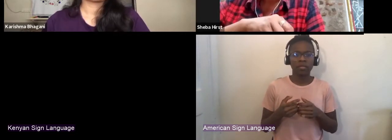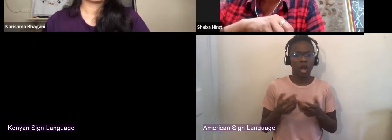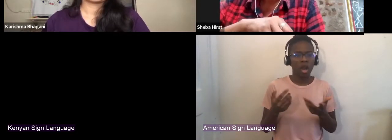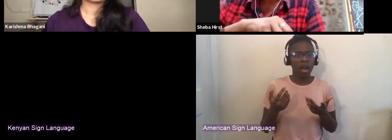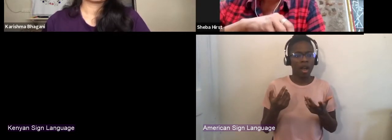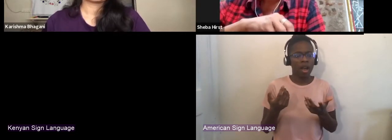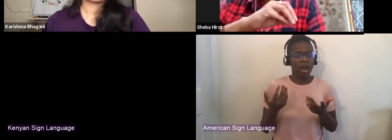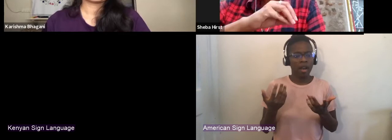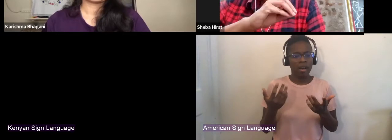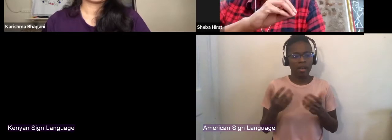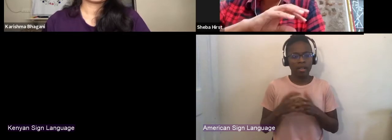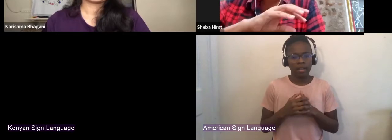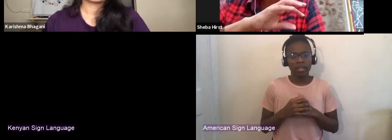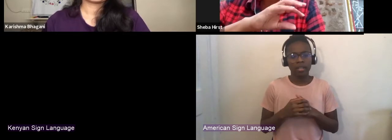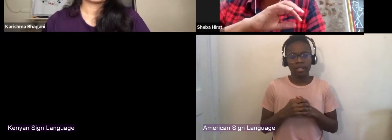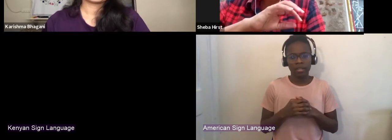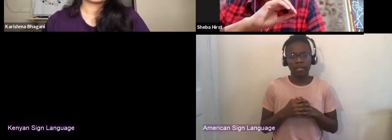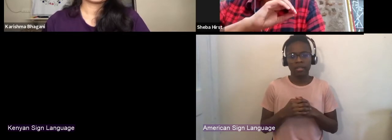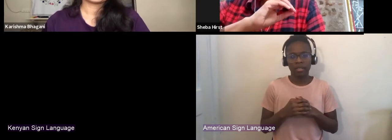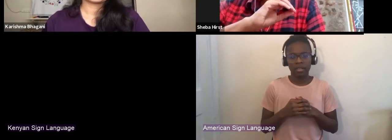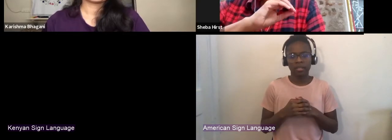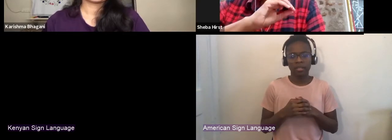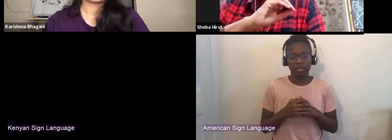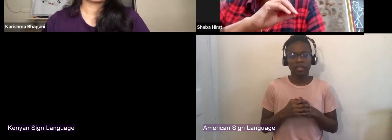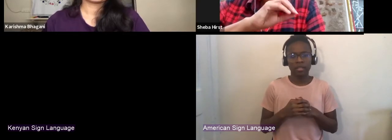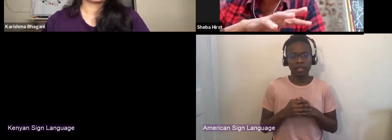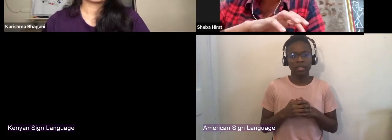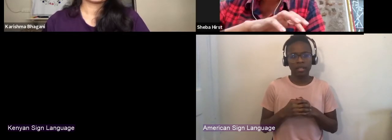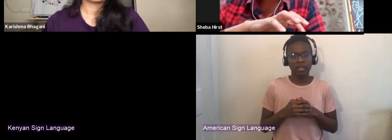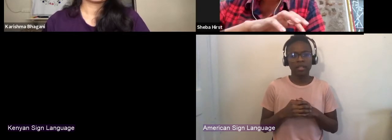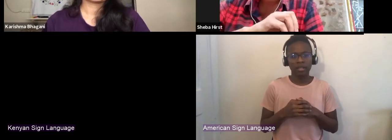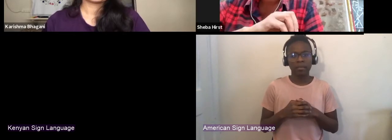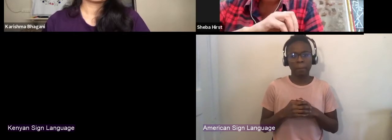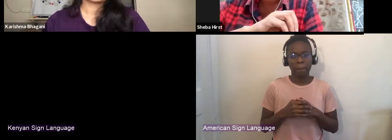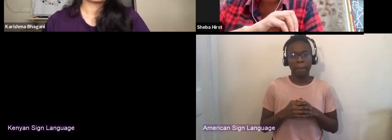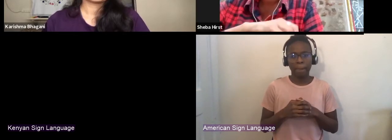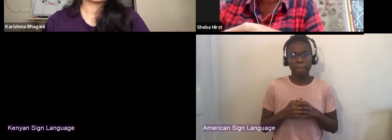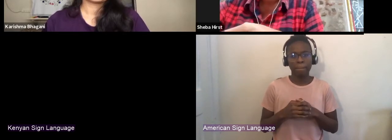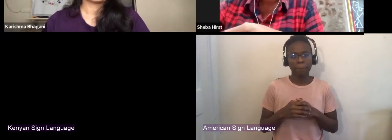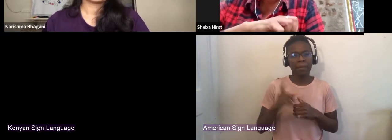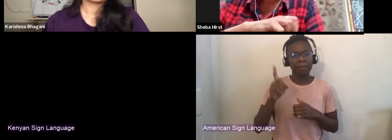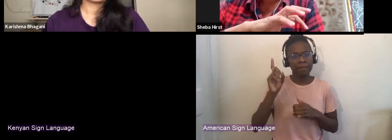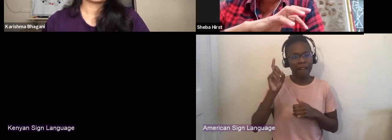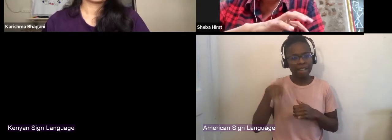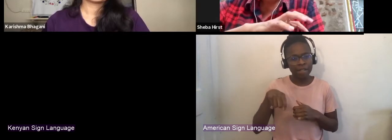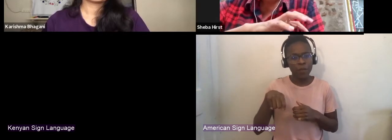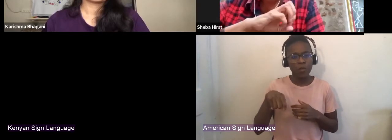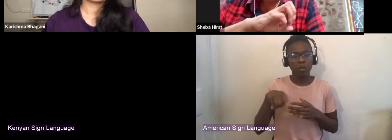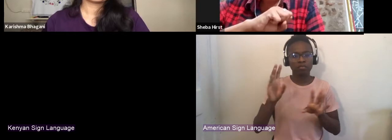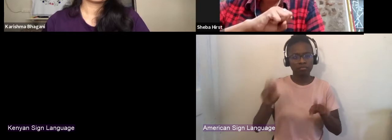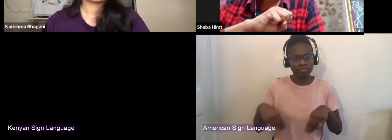And to really articulate that from a practitioner perspective and really get as many voices heard as we could